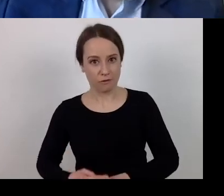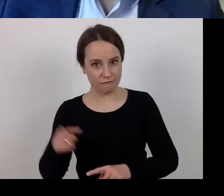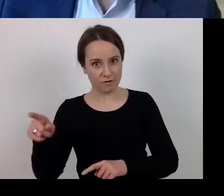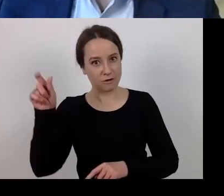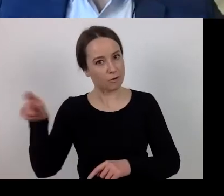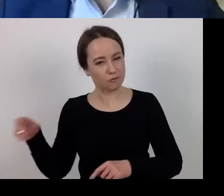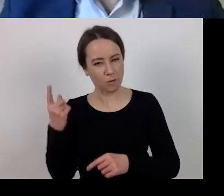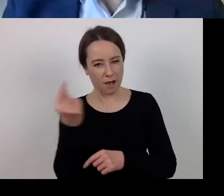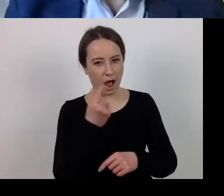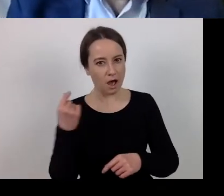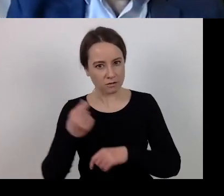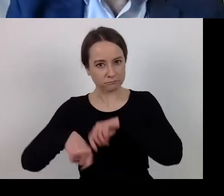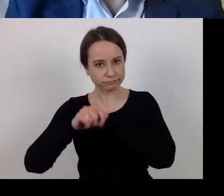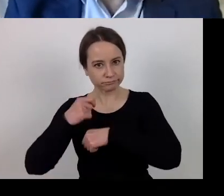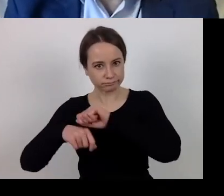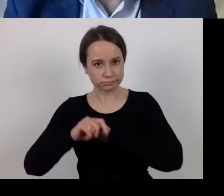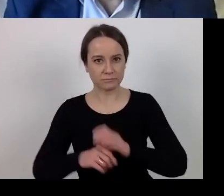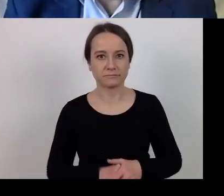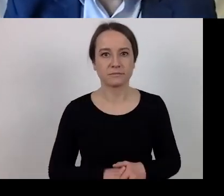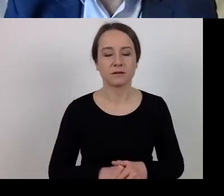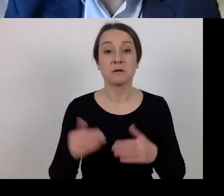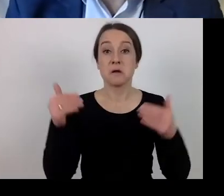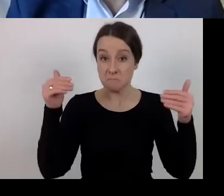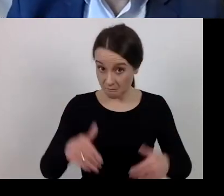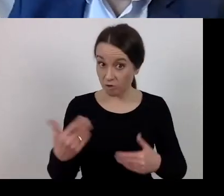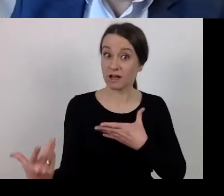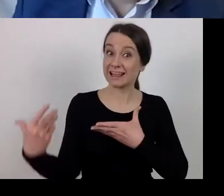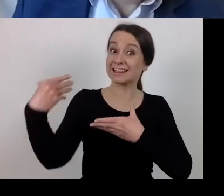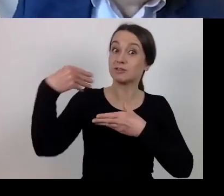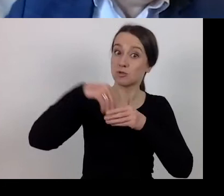Joining the partnership - Yes, I am about to answer.